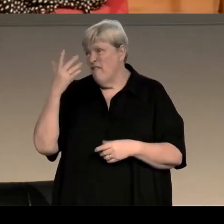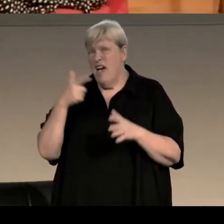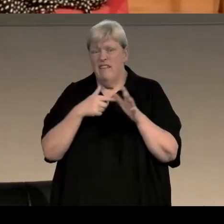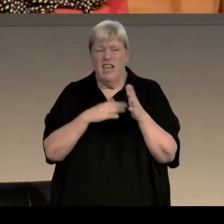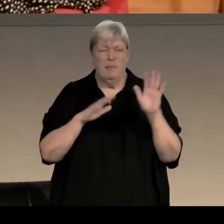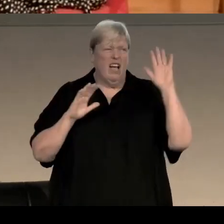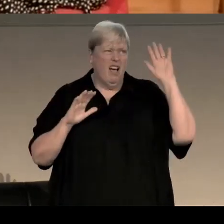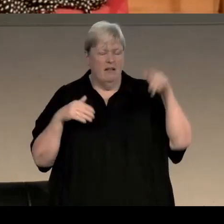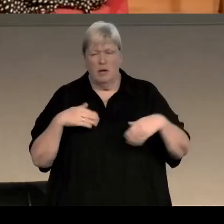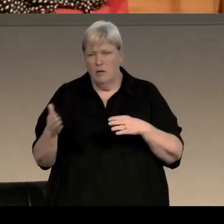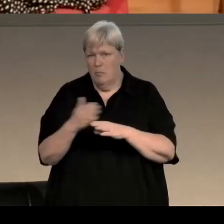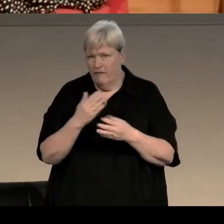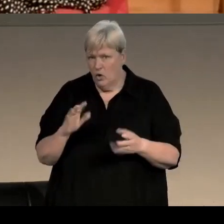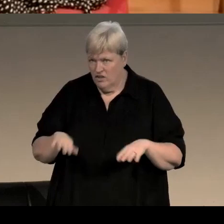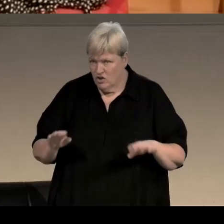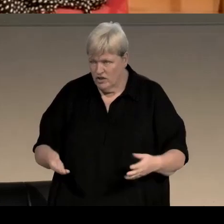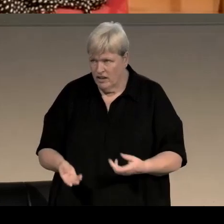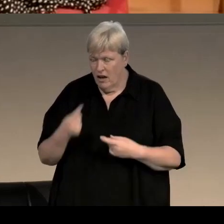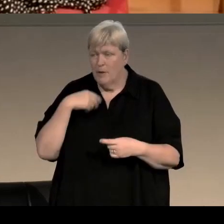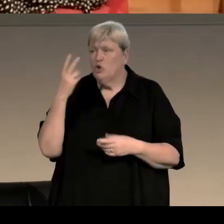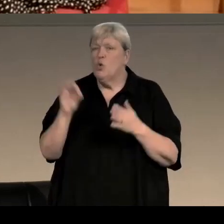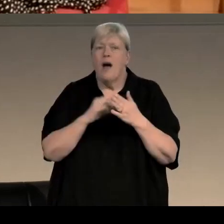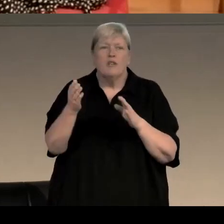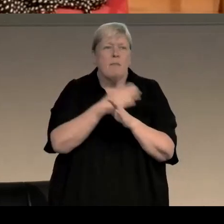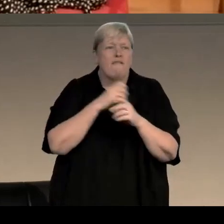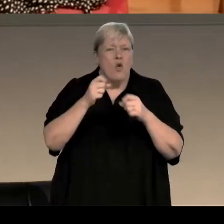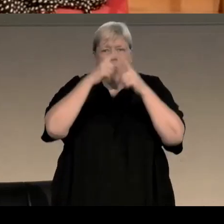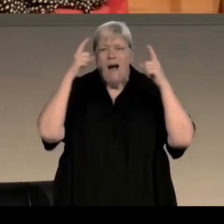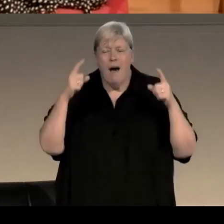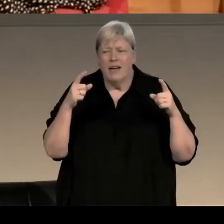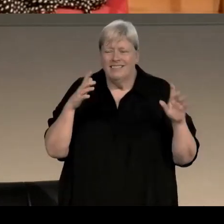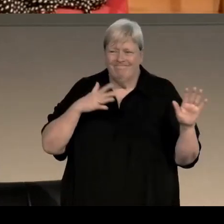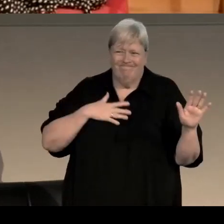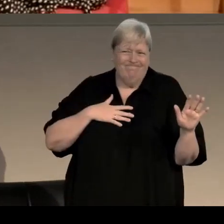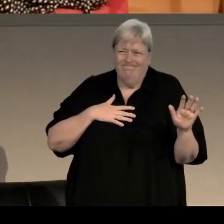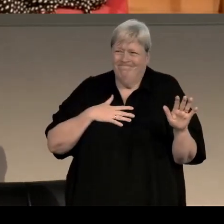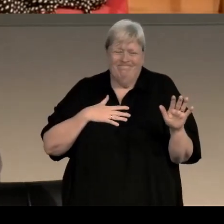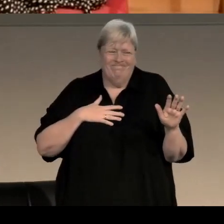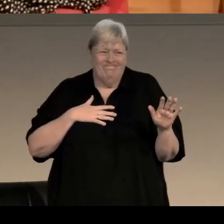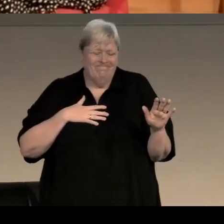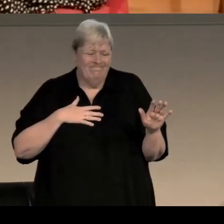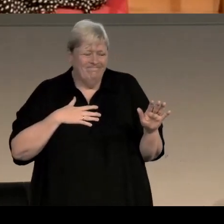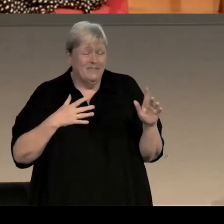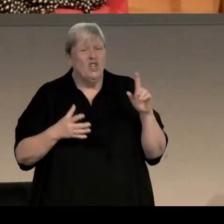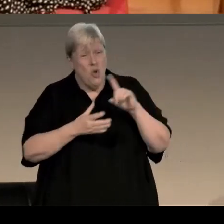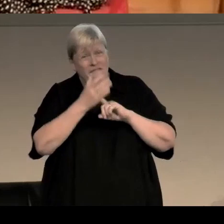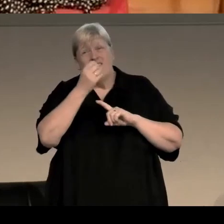before the kids get up, doing two hours before anybody wakes up. If you want it badly enough, you'll find a way to carve out the time,